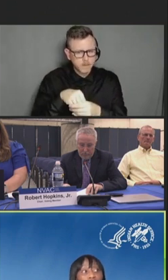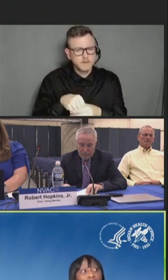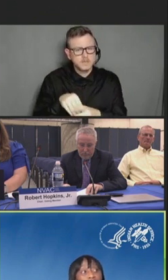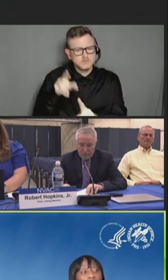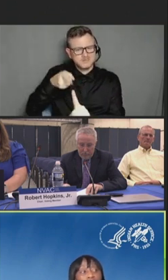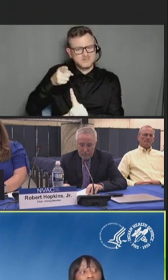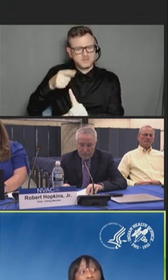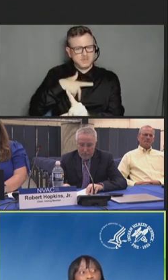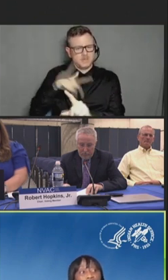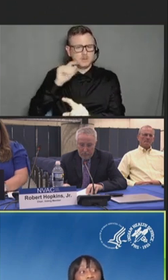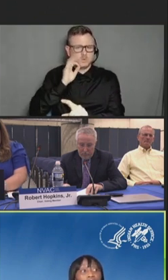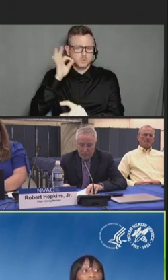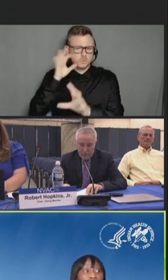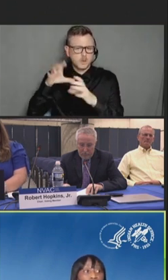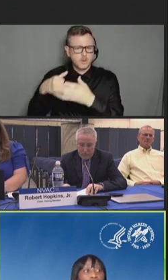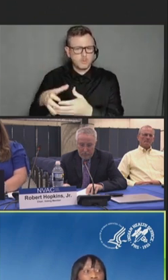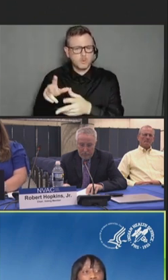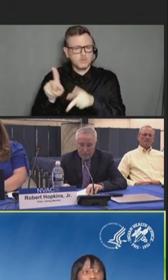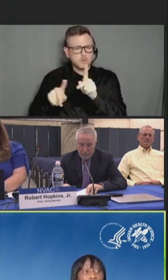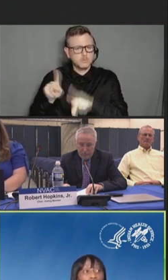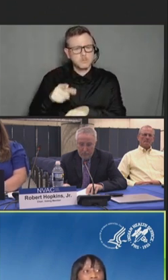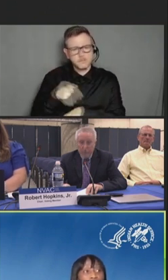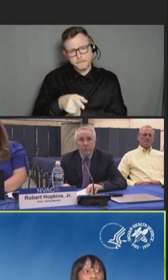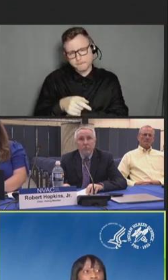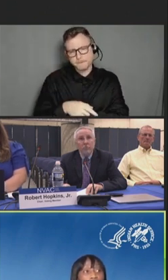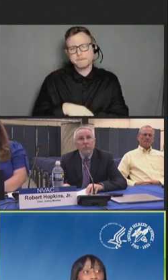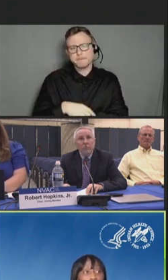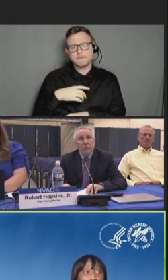vaccination rates in our service population.